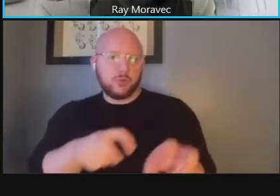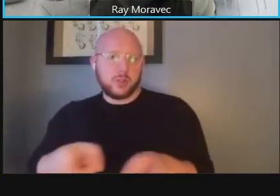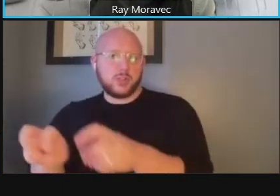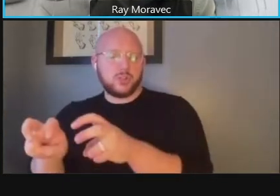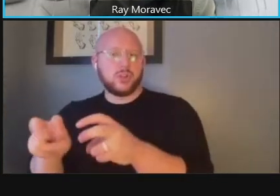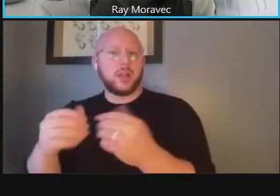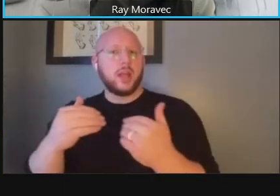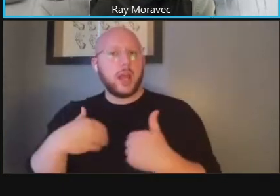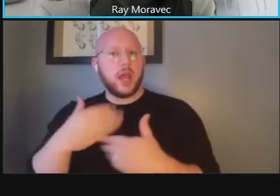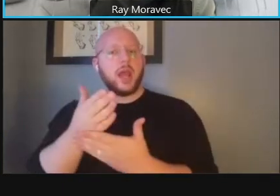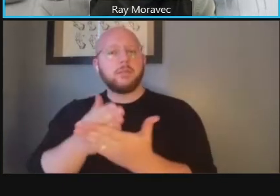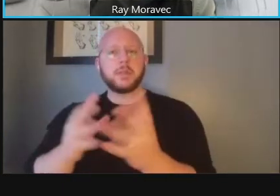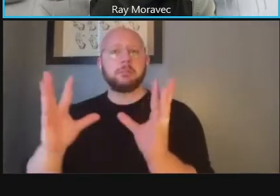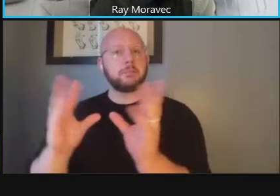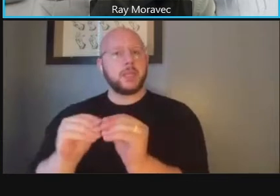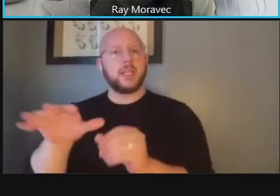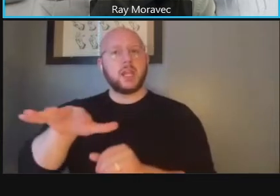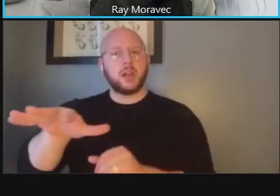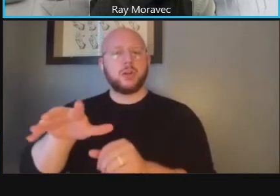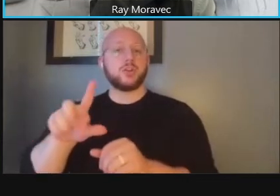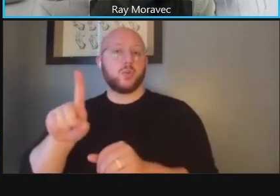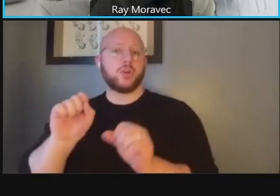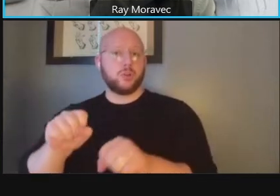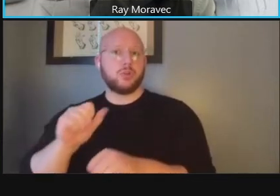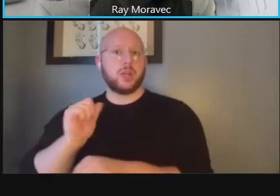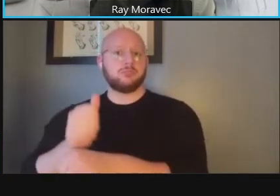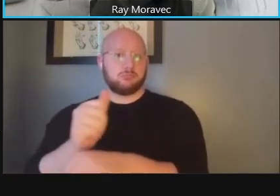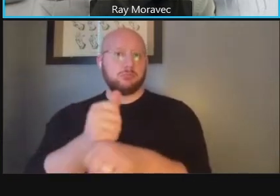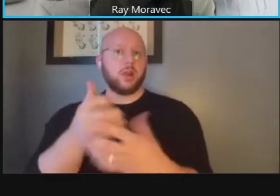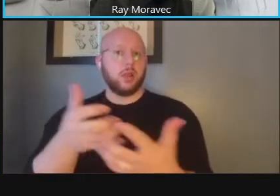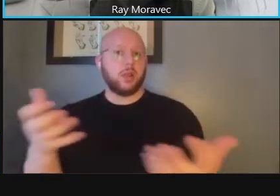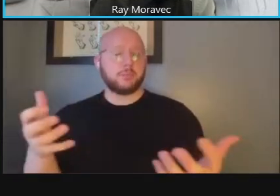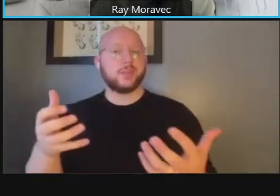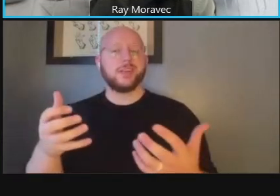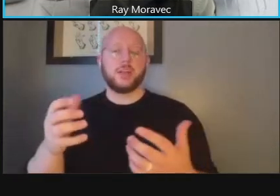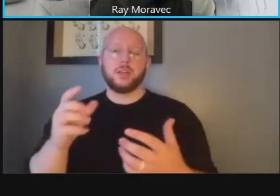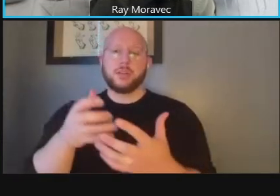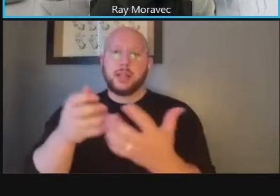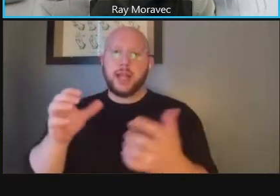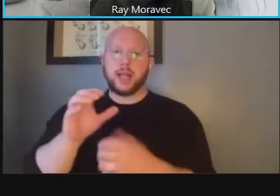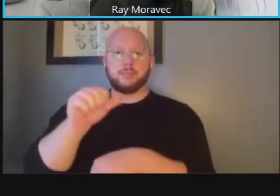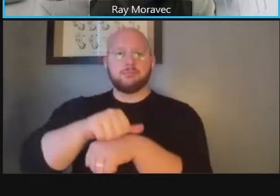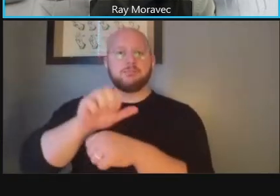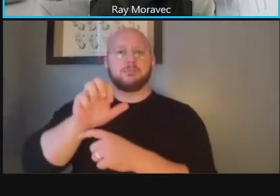that could be maximized um it's heavily bricked in this area for the sidewalks and that's been